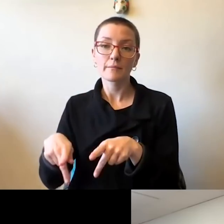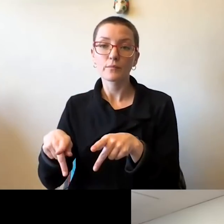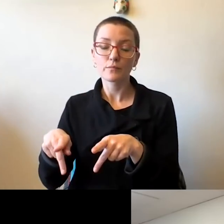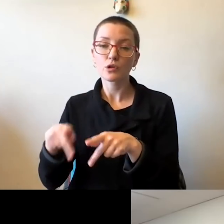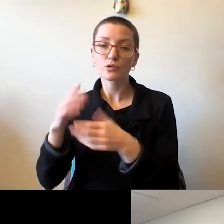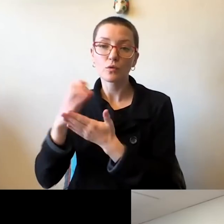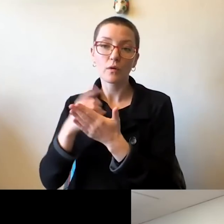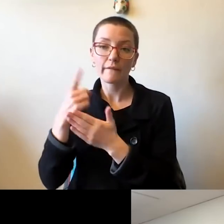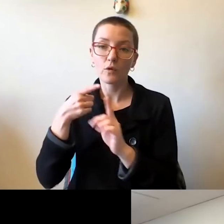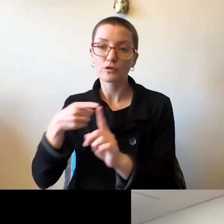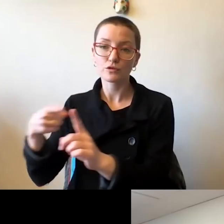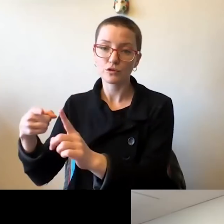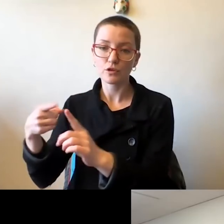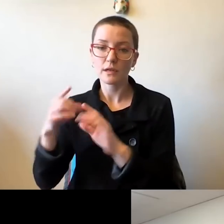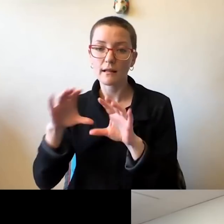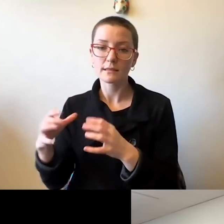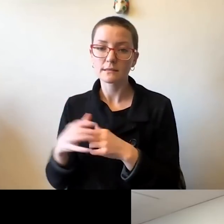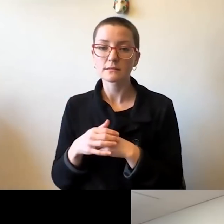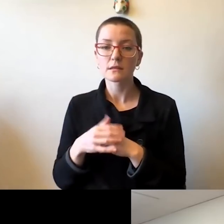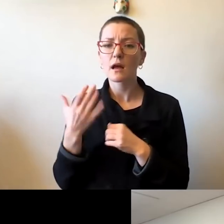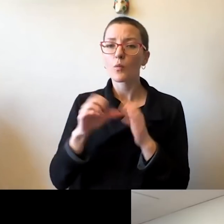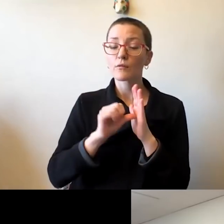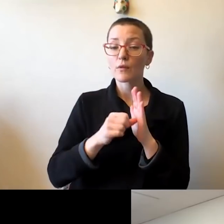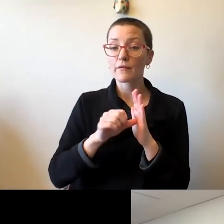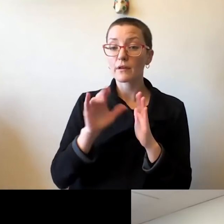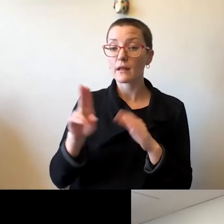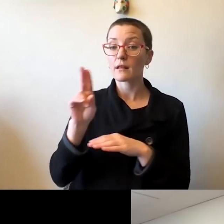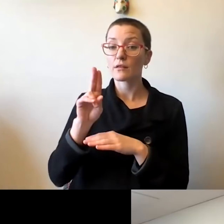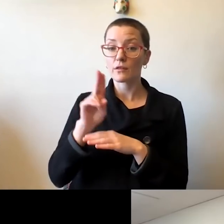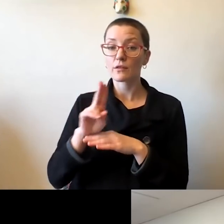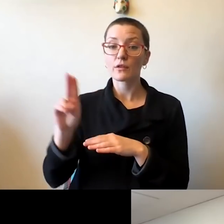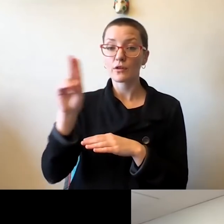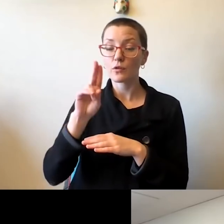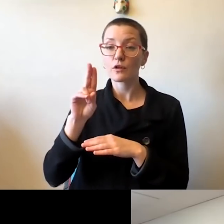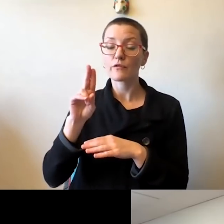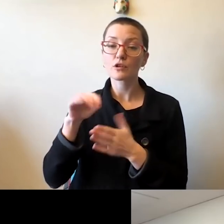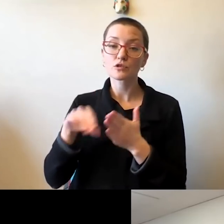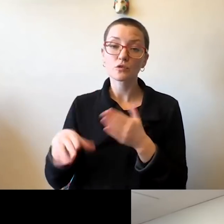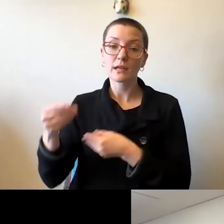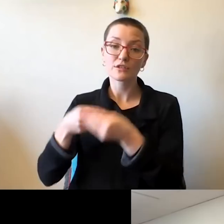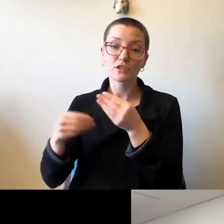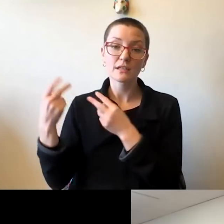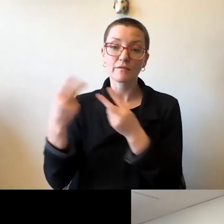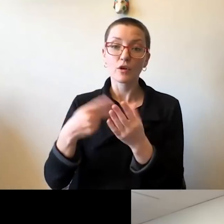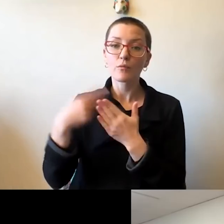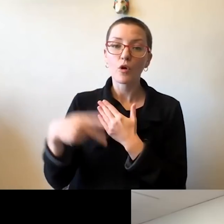I want to emphasize that the US Student Exchange Visa Program has not yet issued any guidance about visa enrollment implications